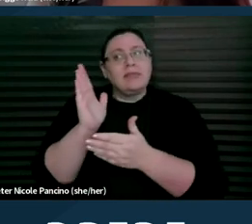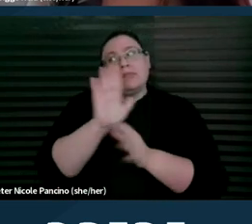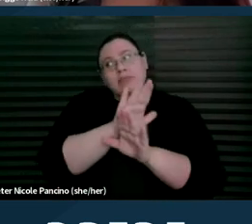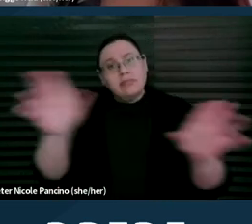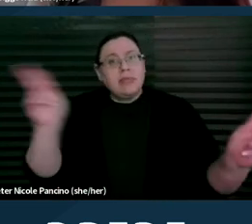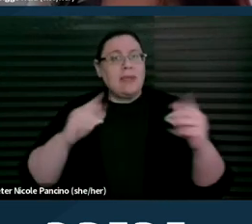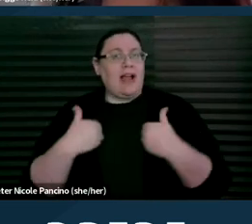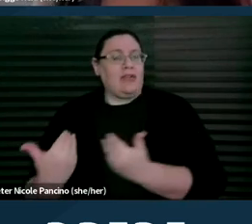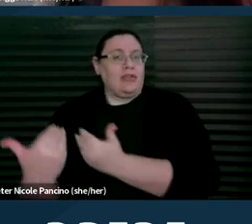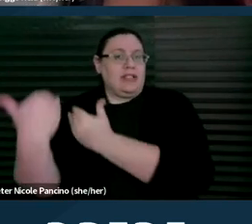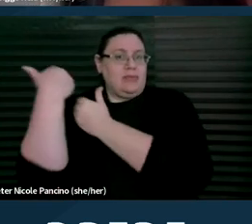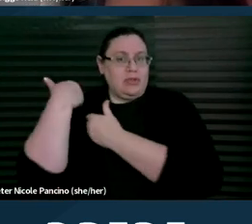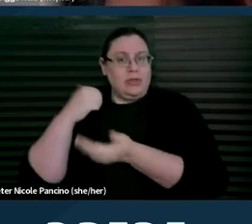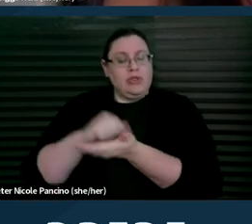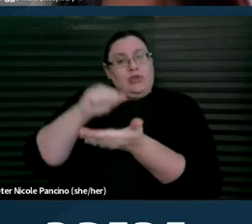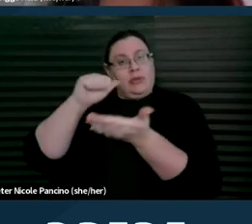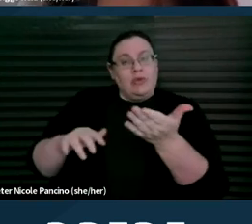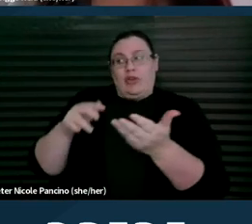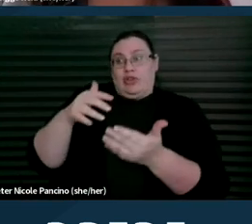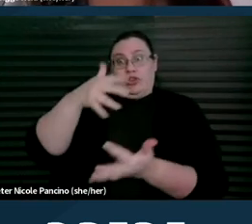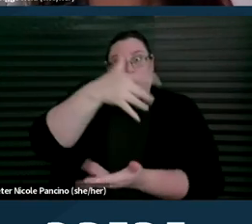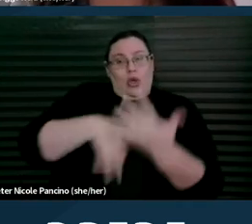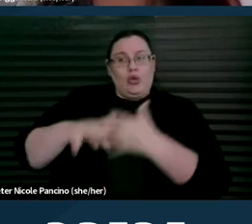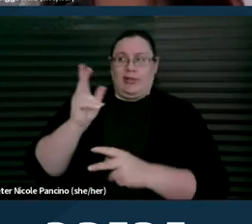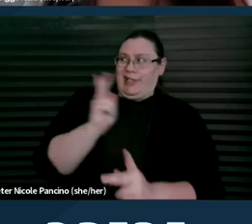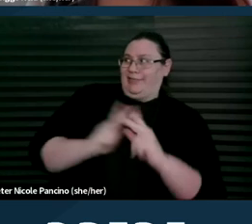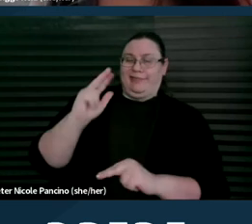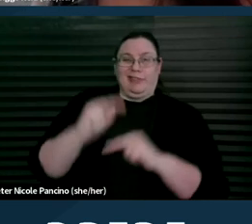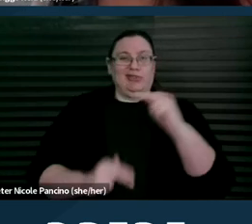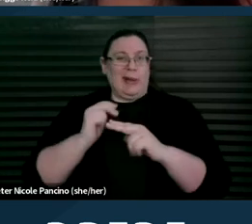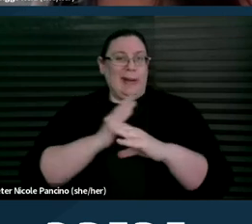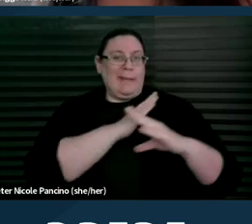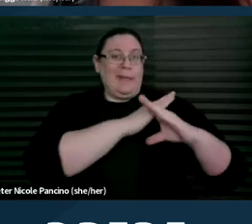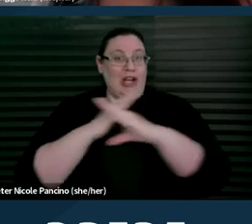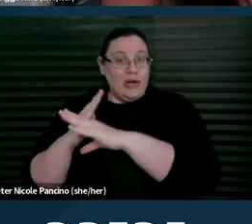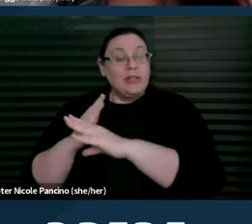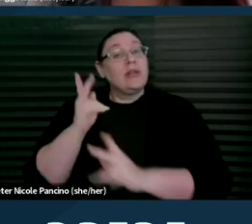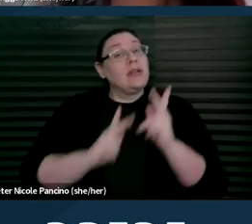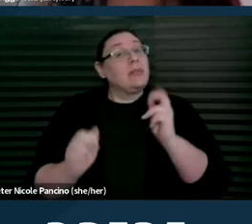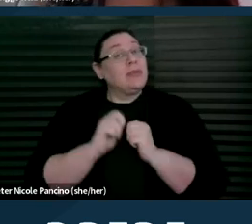to remove socially constructed barriers. People with disabilities need rights and justice,